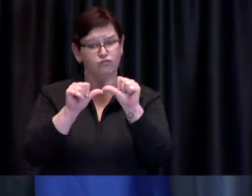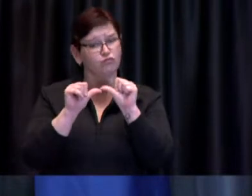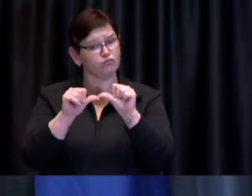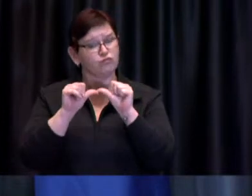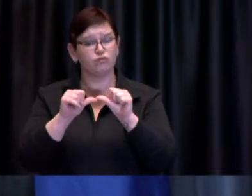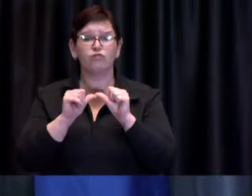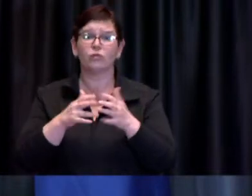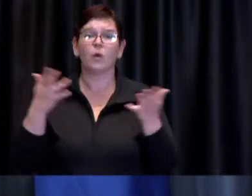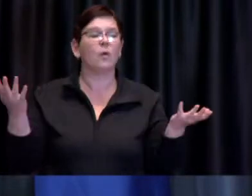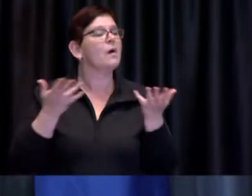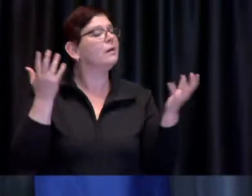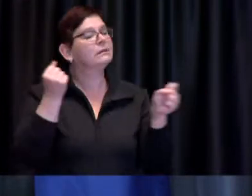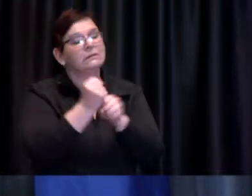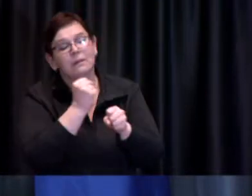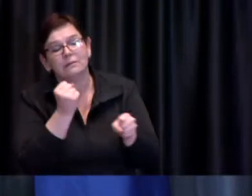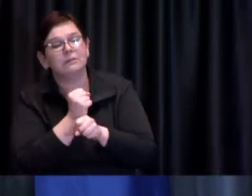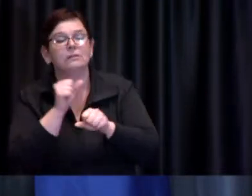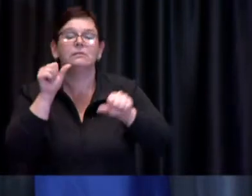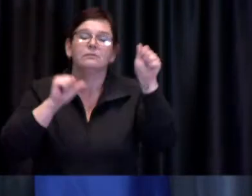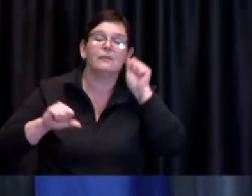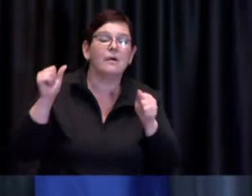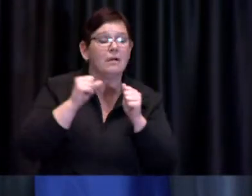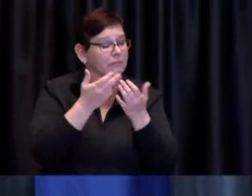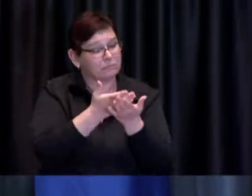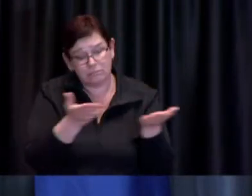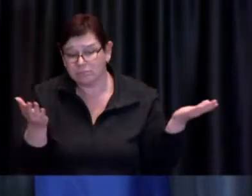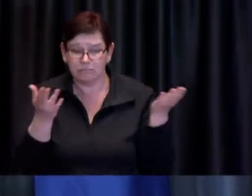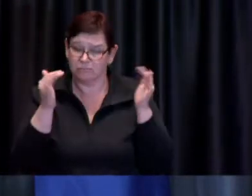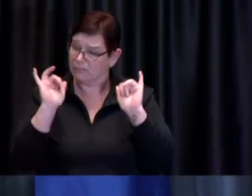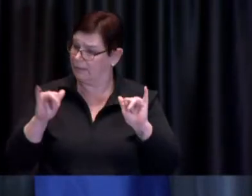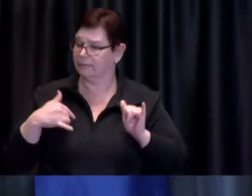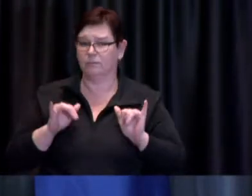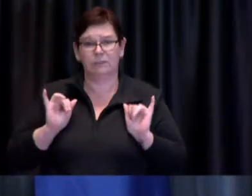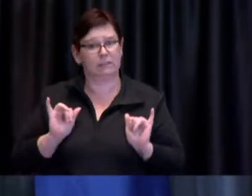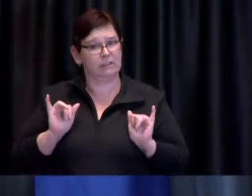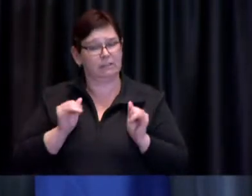and evidence that we see in front of us that's what I've endeavored to do throughout the entire